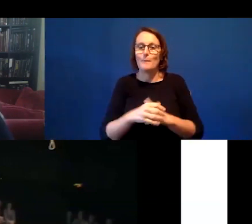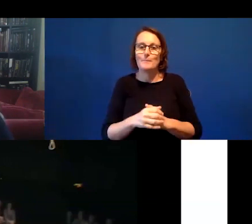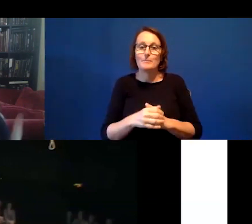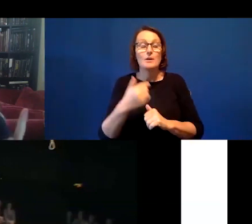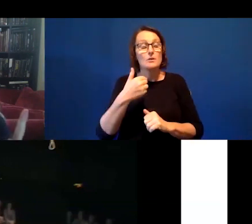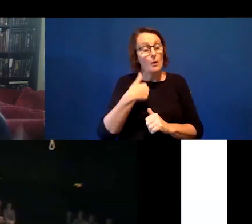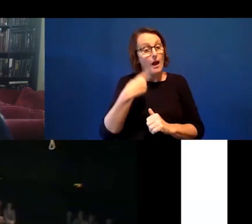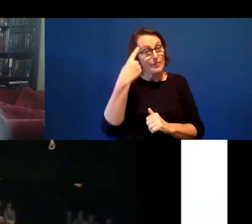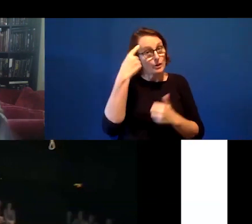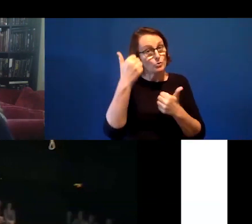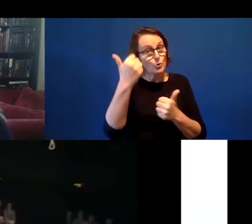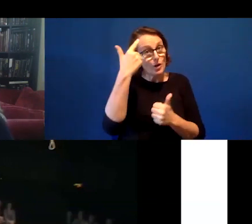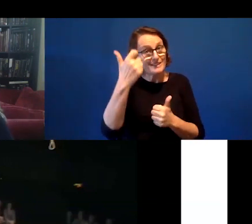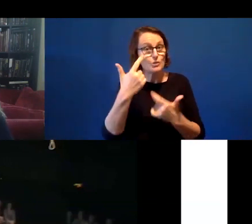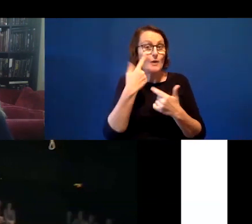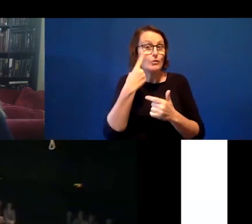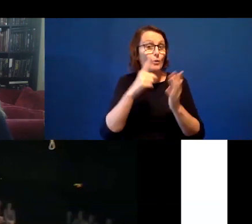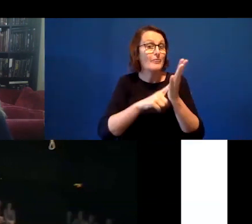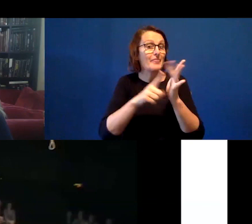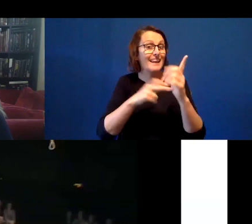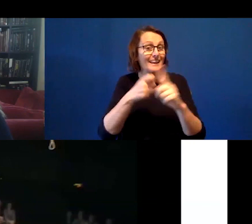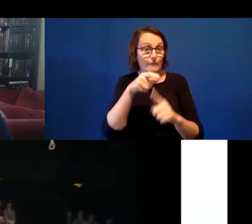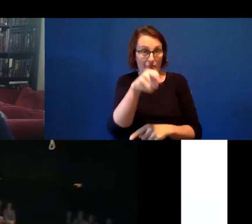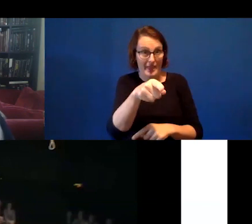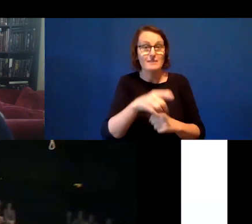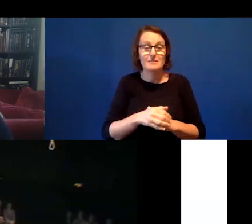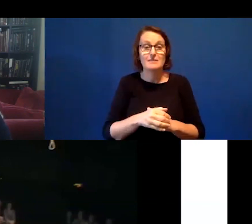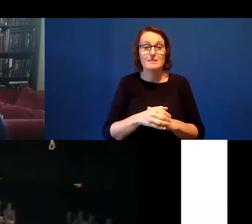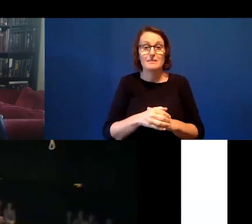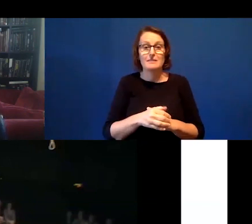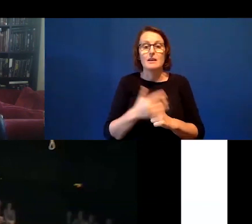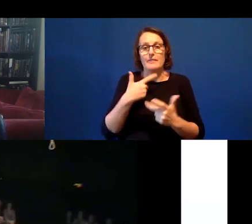checking out the link there, because they show a shot video of what they